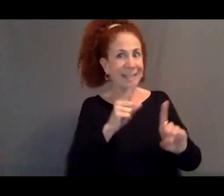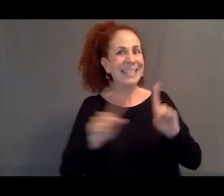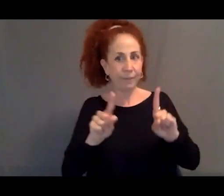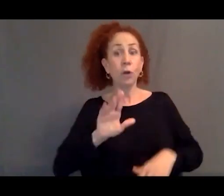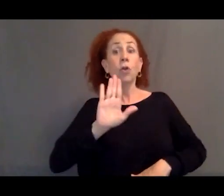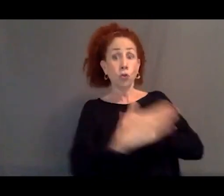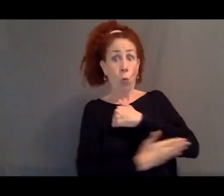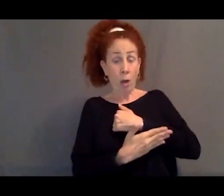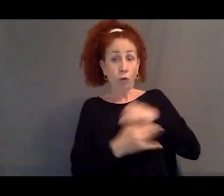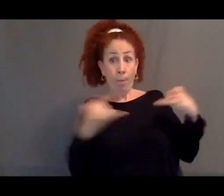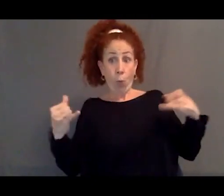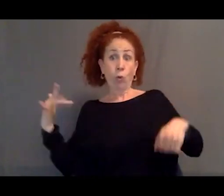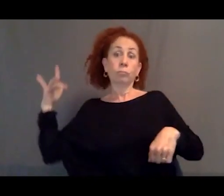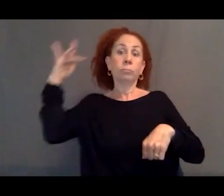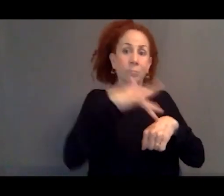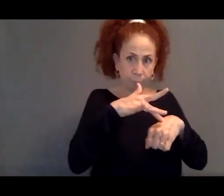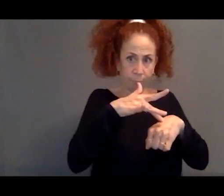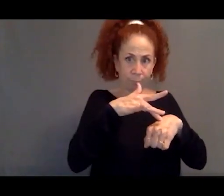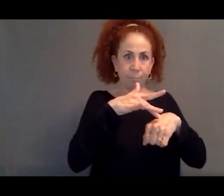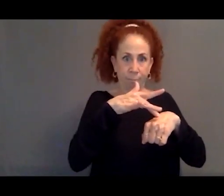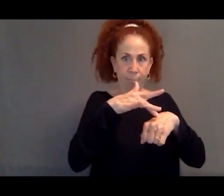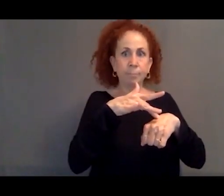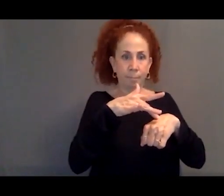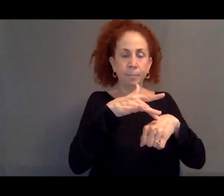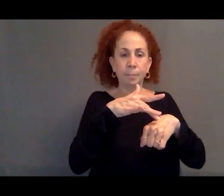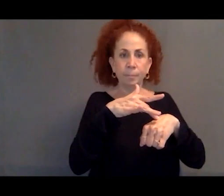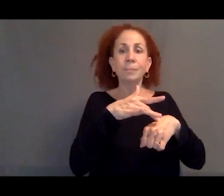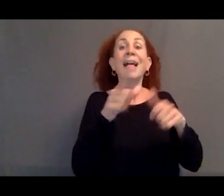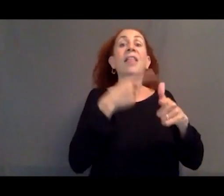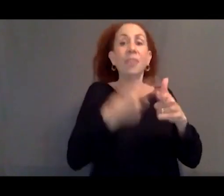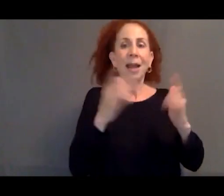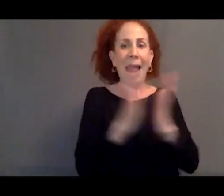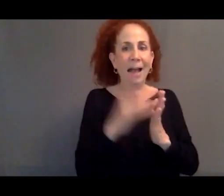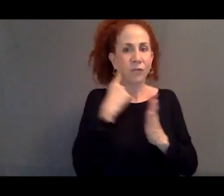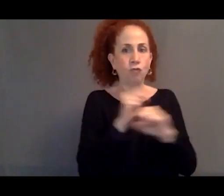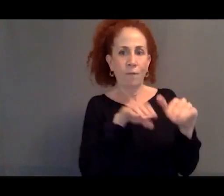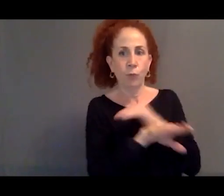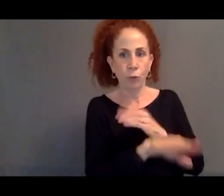at a port of entry and seeking refuge at that port of entry.